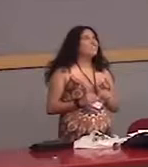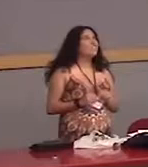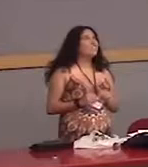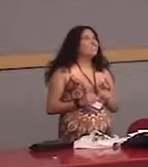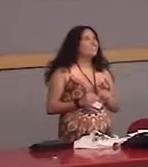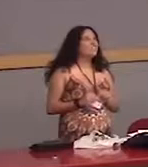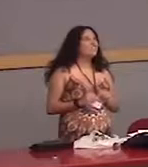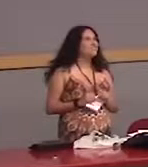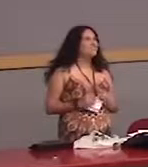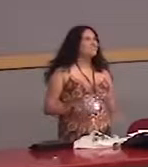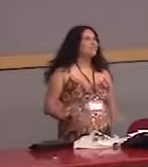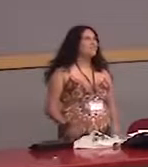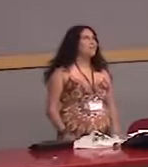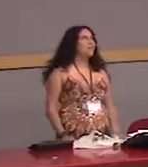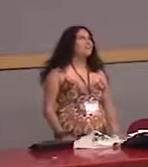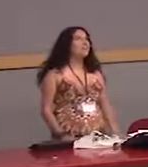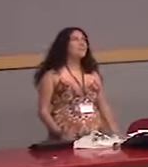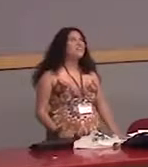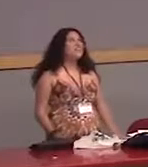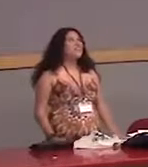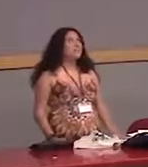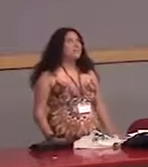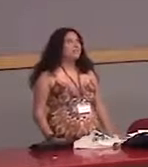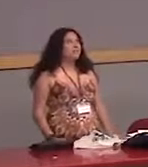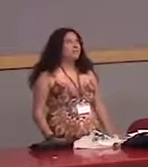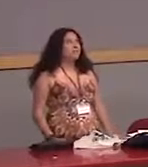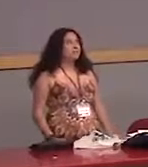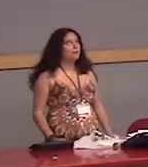you know, hands-on and that was way more engaging.